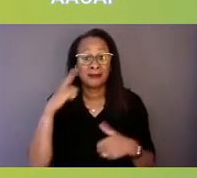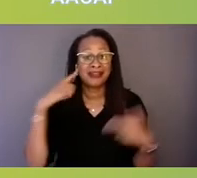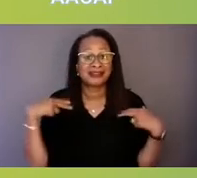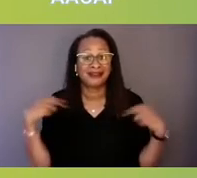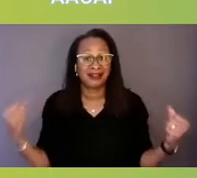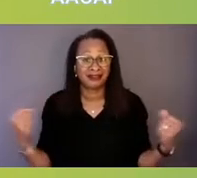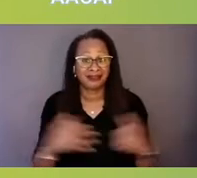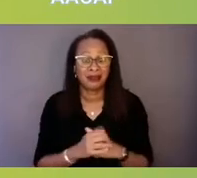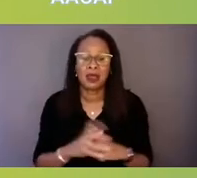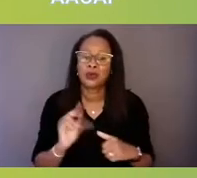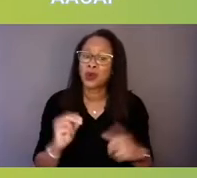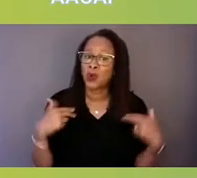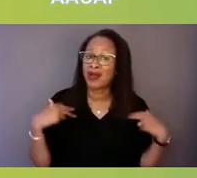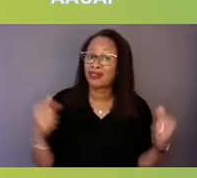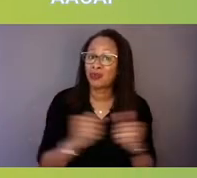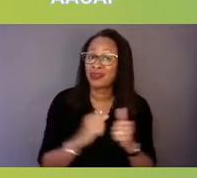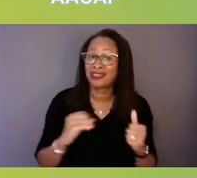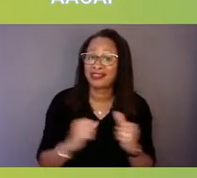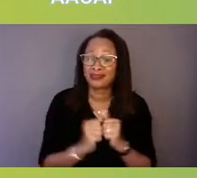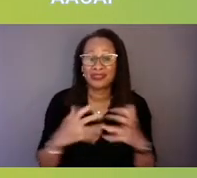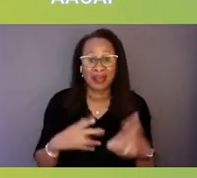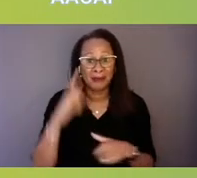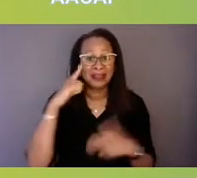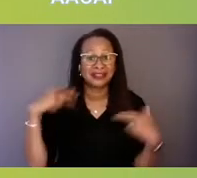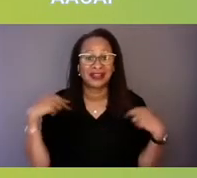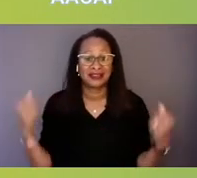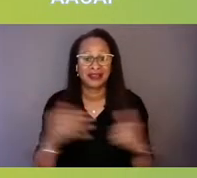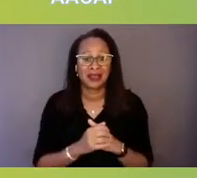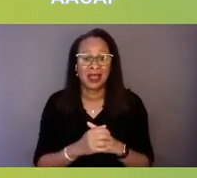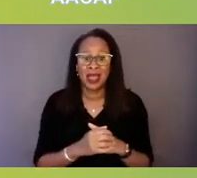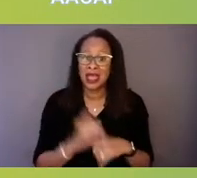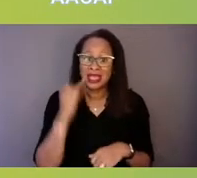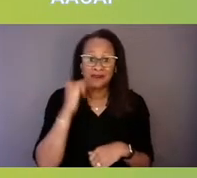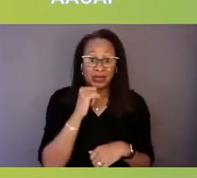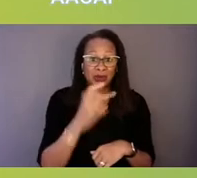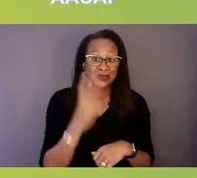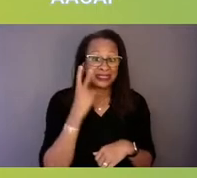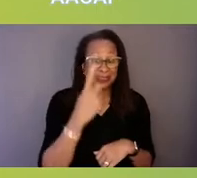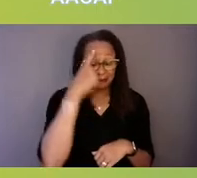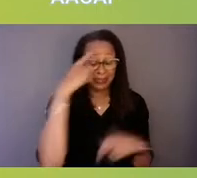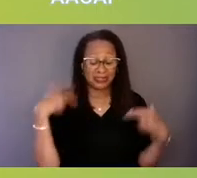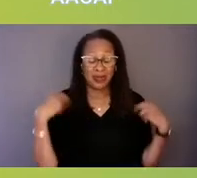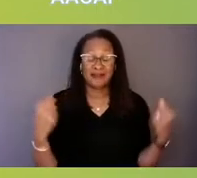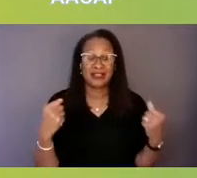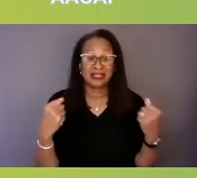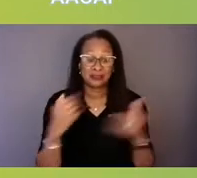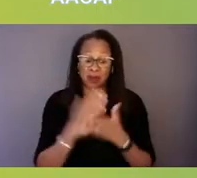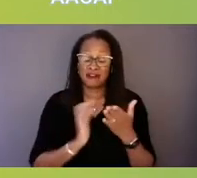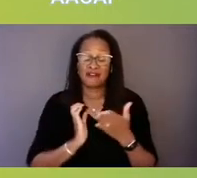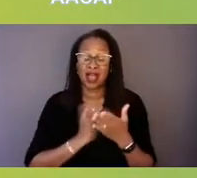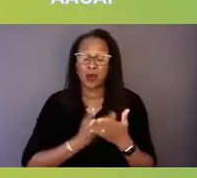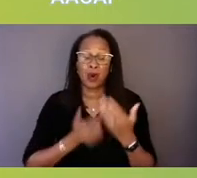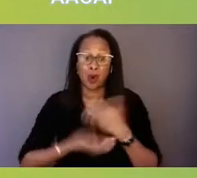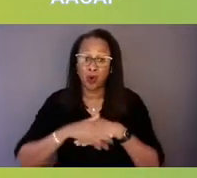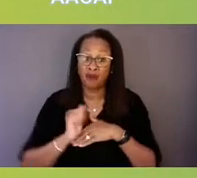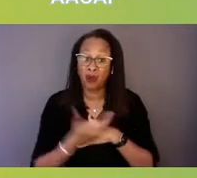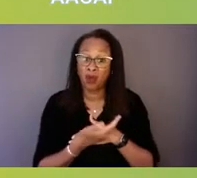if we don't see that mental health is a part of our overall health and well-being and the overall part of who someone is,